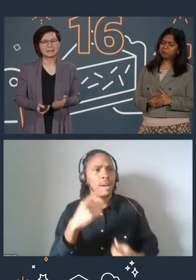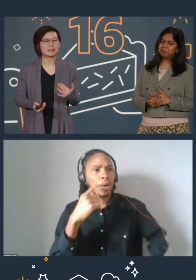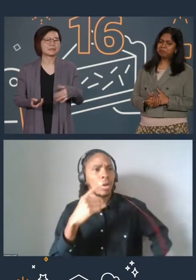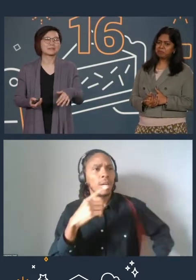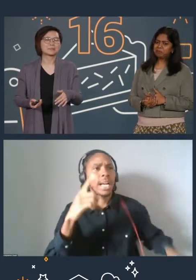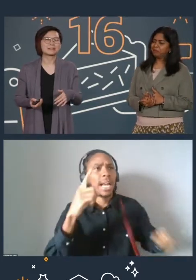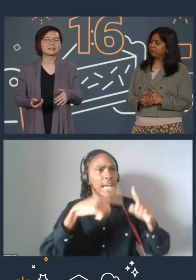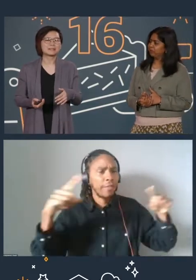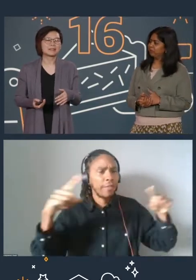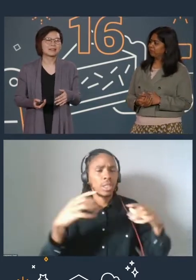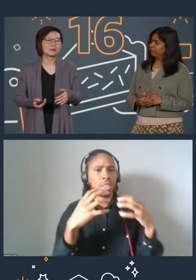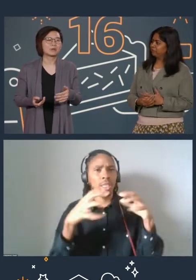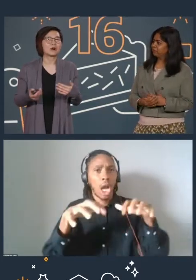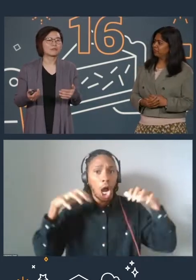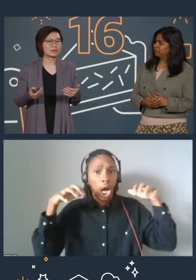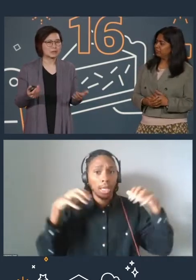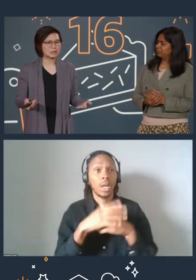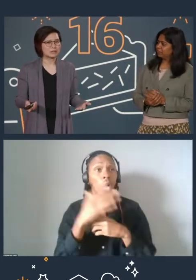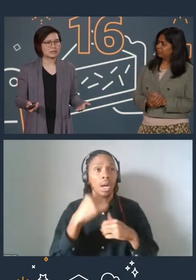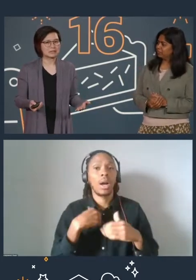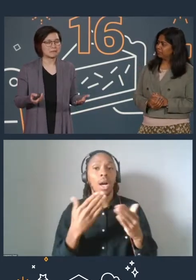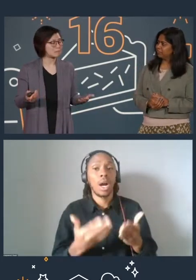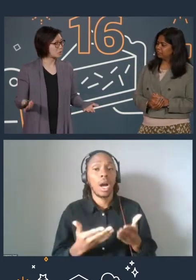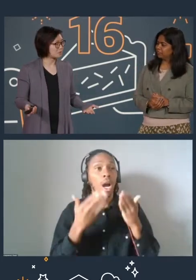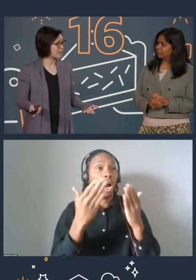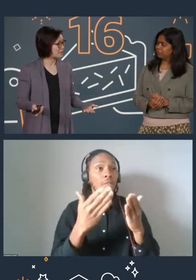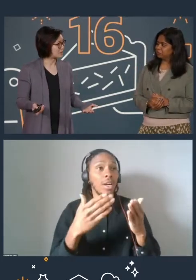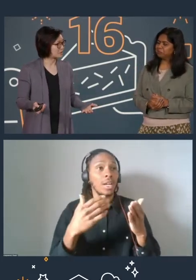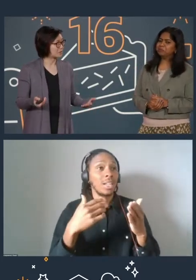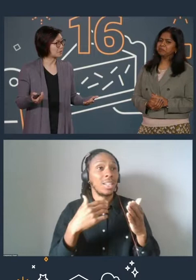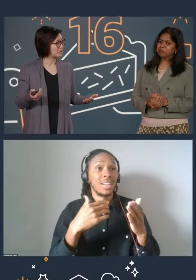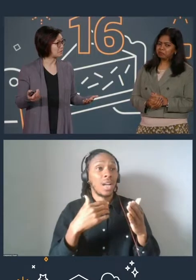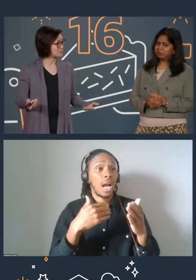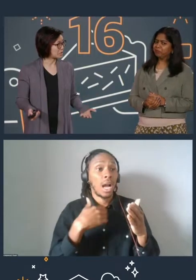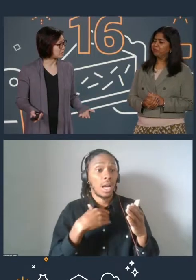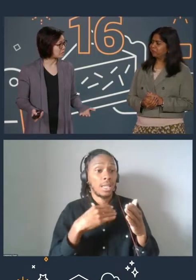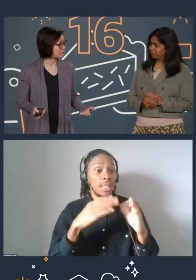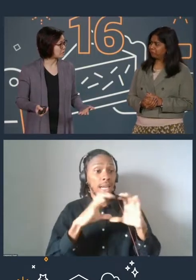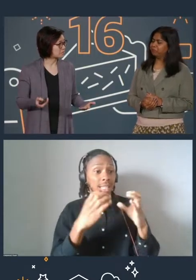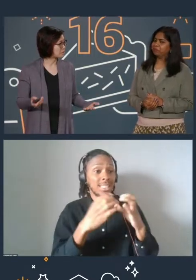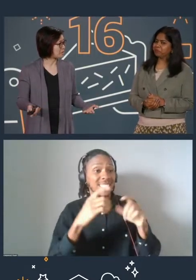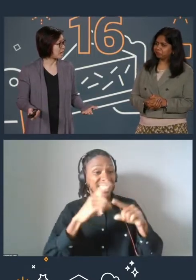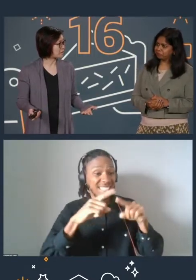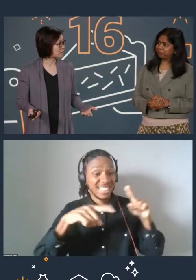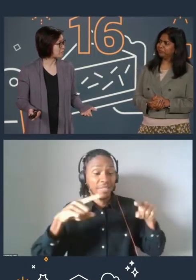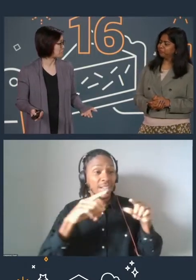So for this reason, we offer our course content in multiple languages, including English, Spanish,